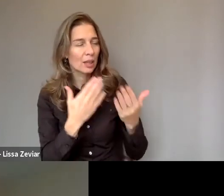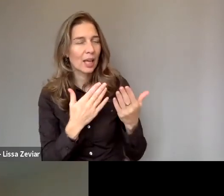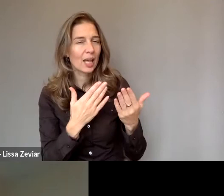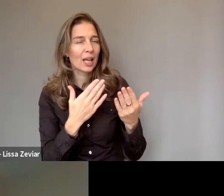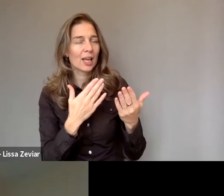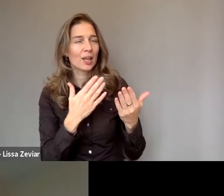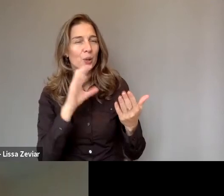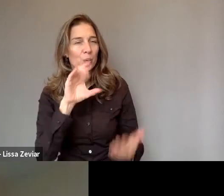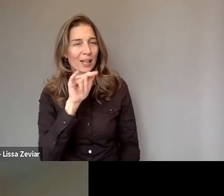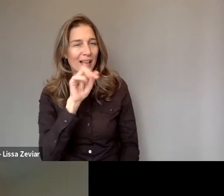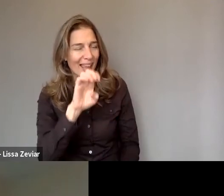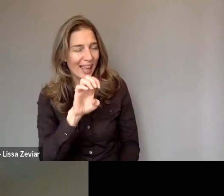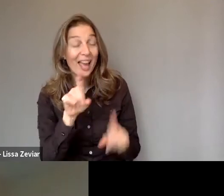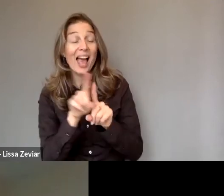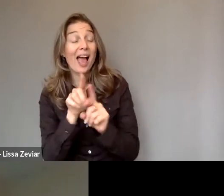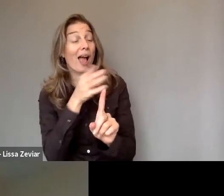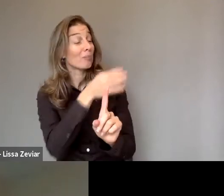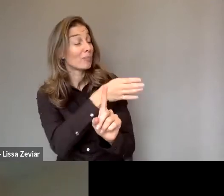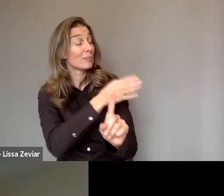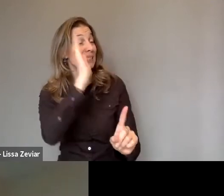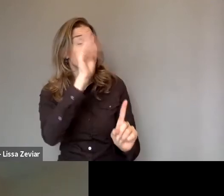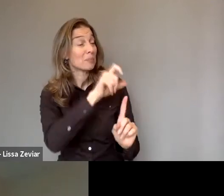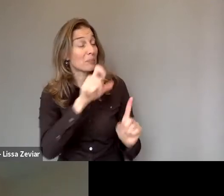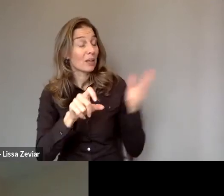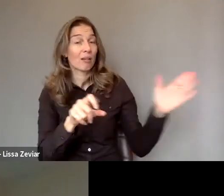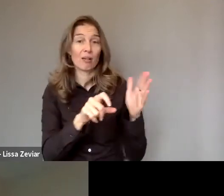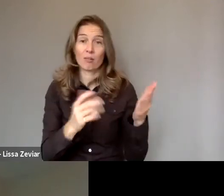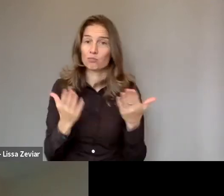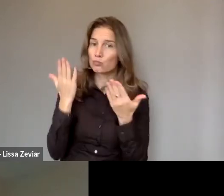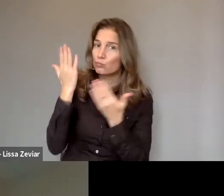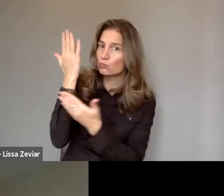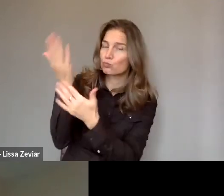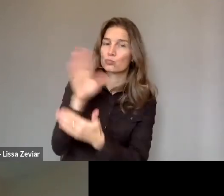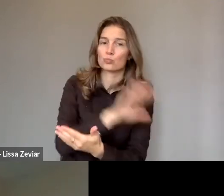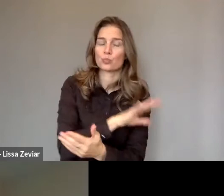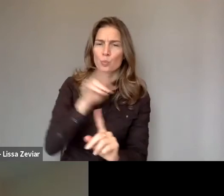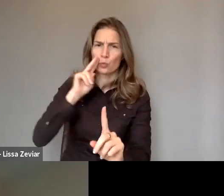for providing your views and ideas on what action the EU